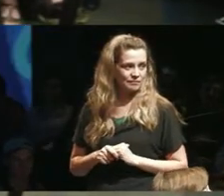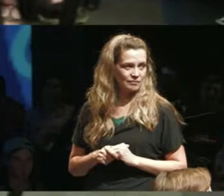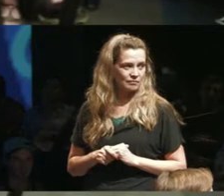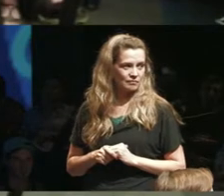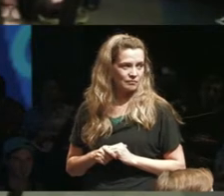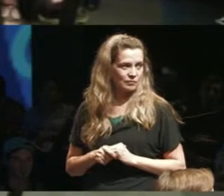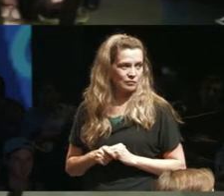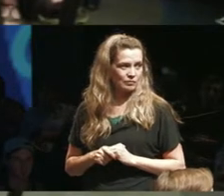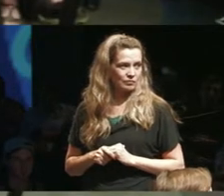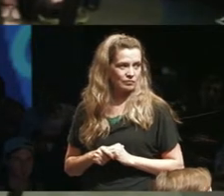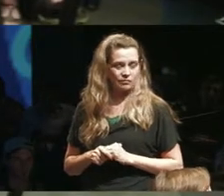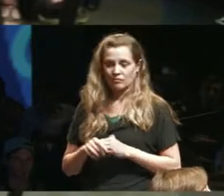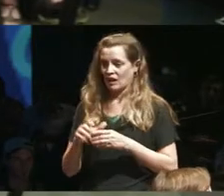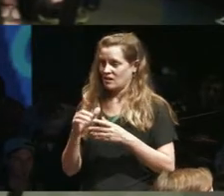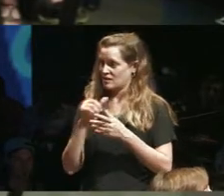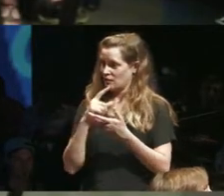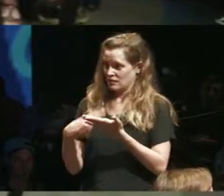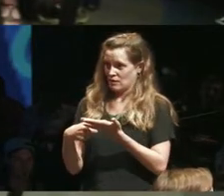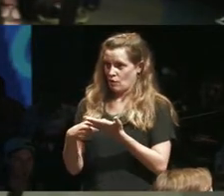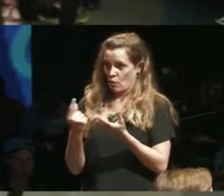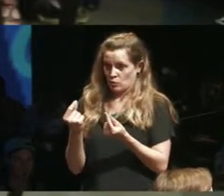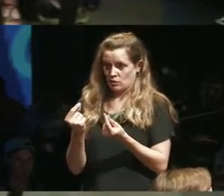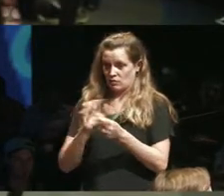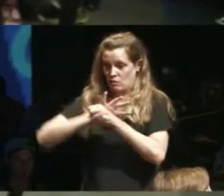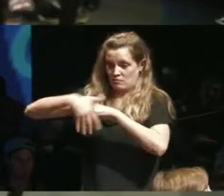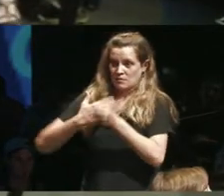heart of exactly what we're doing here at the Republic of inclusion which is